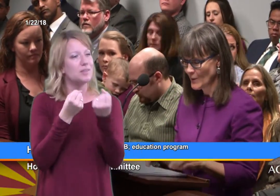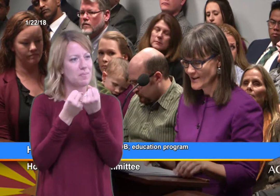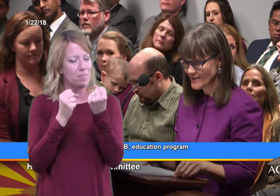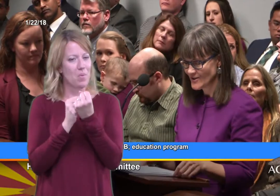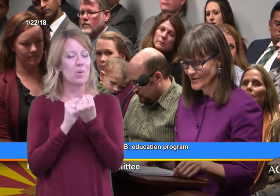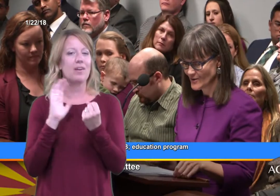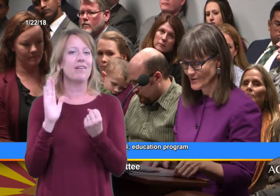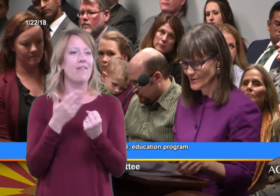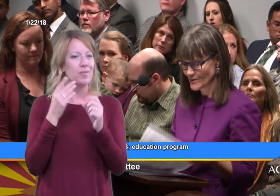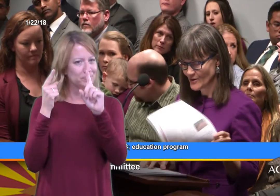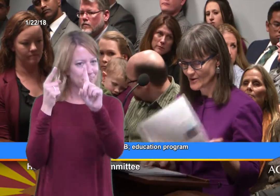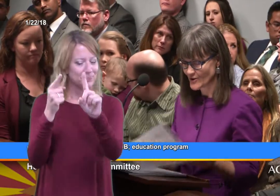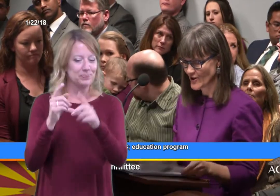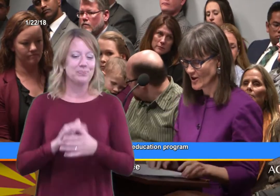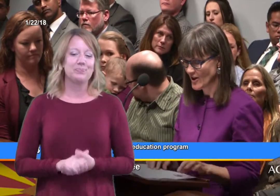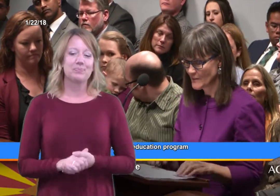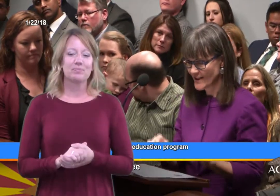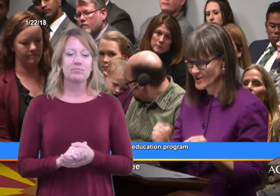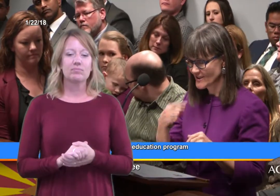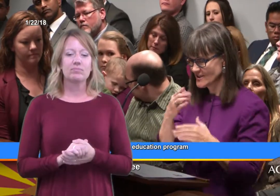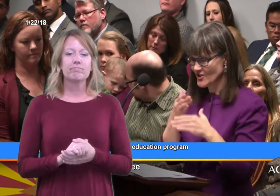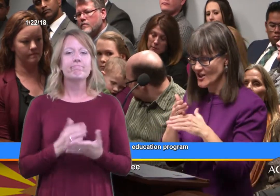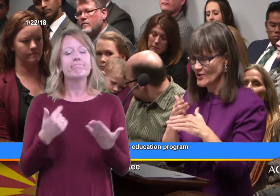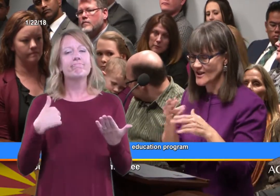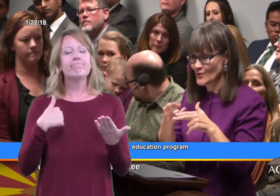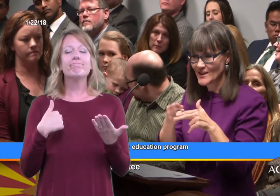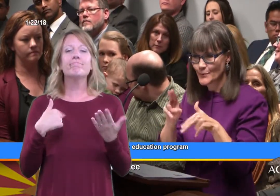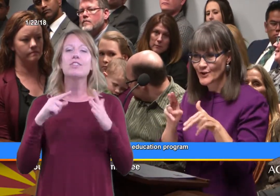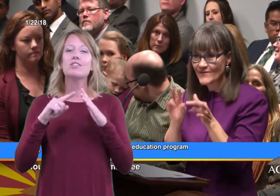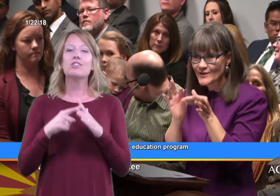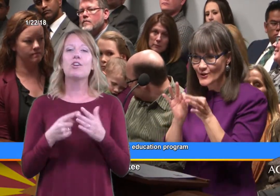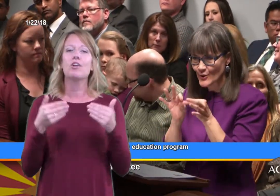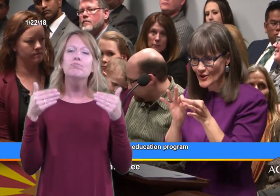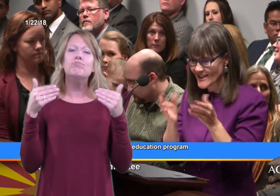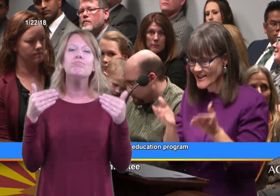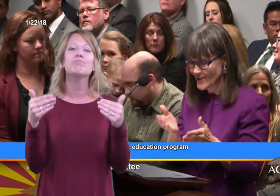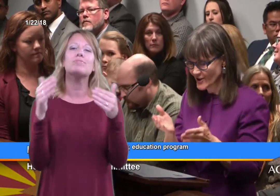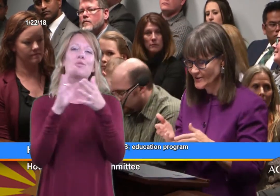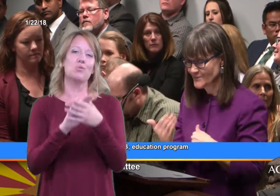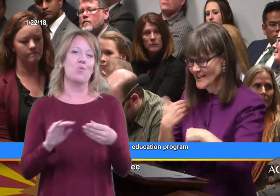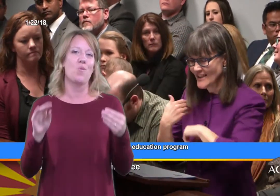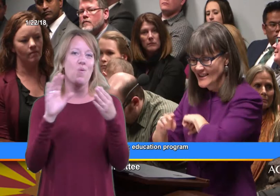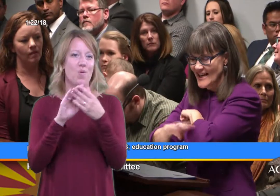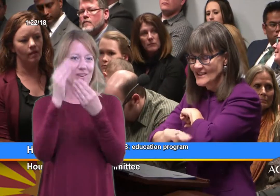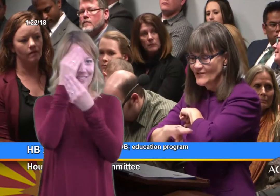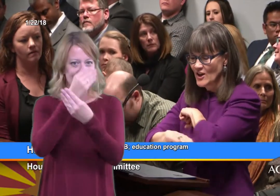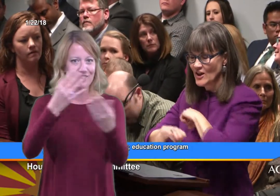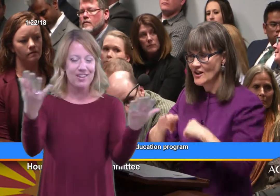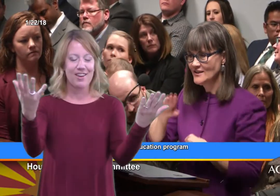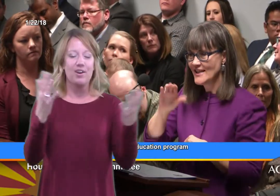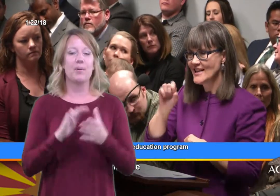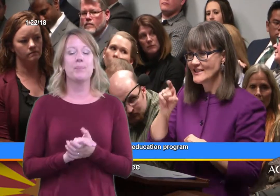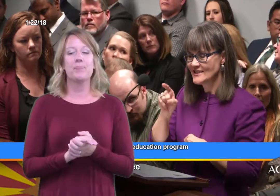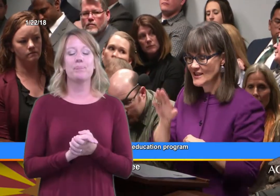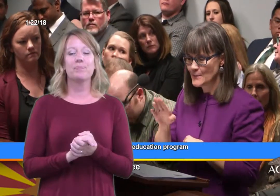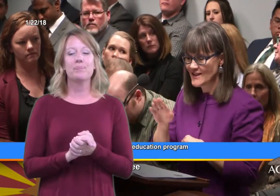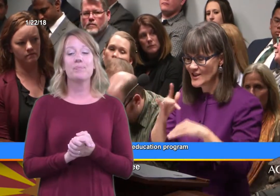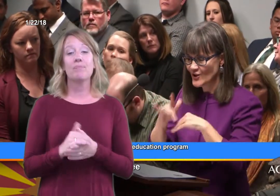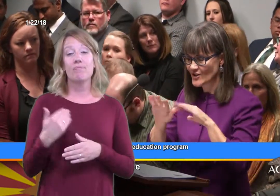I wanted to start off by just sharing a real brief story here. Last fall, ASDB's